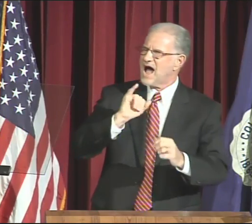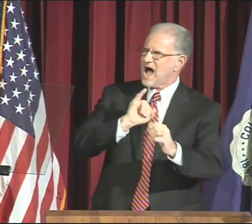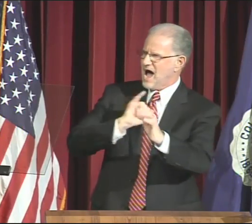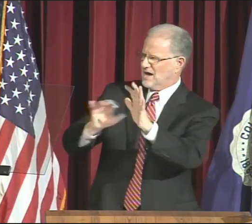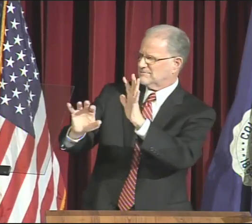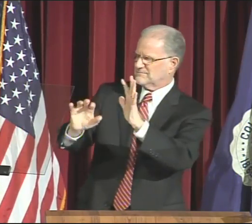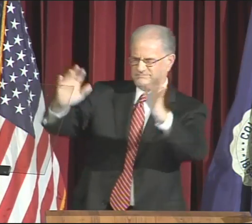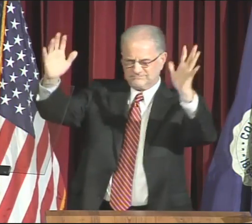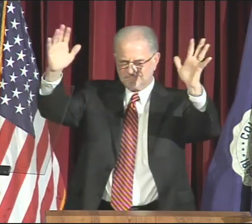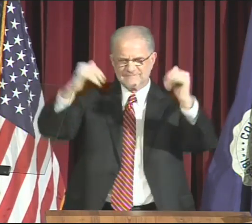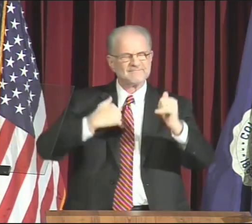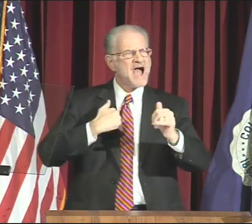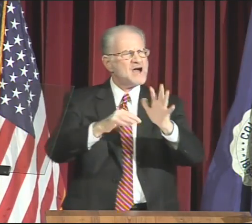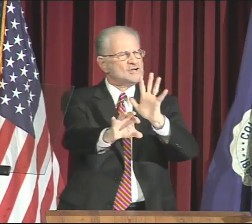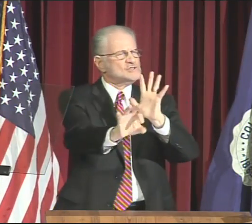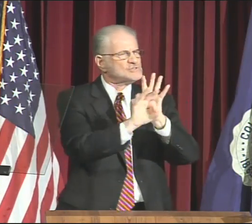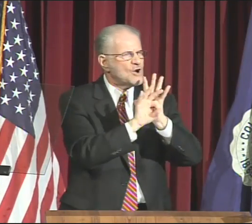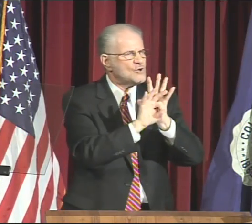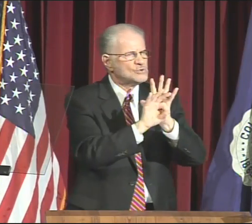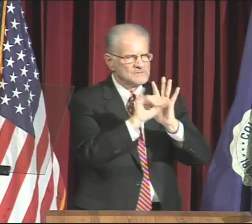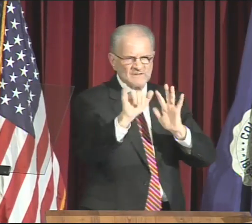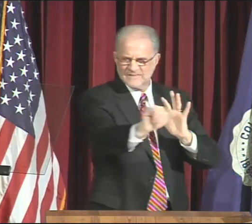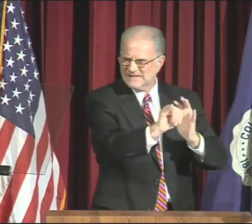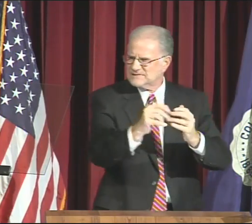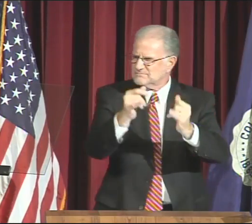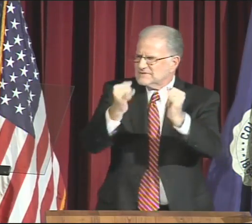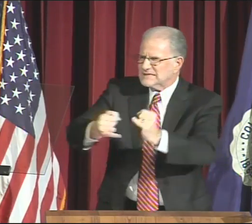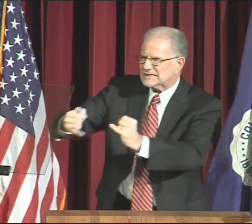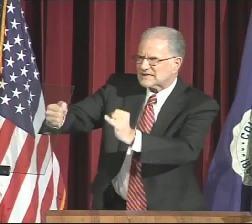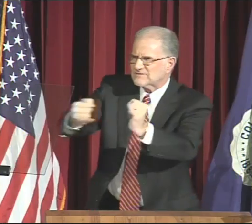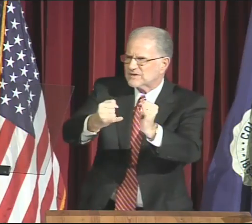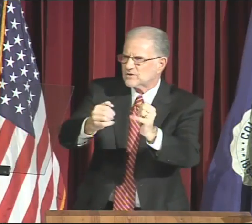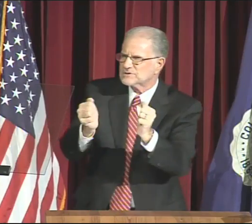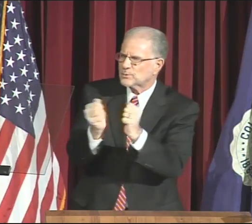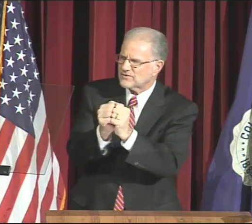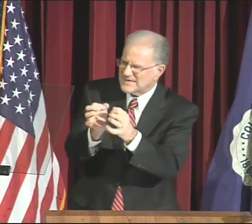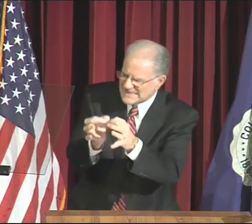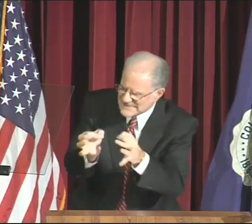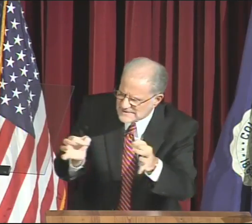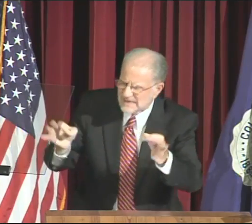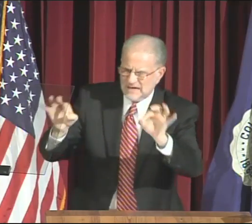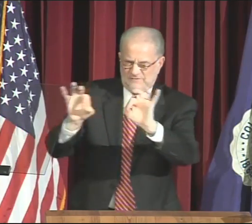I chose individuals with significant assignments